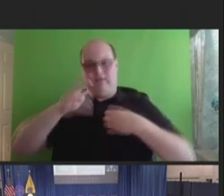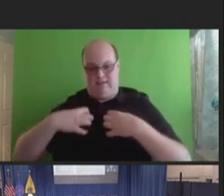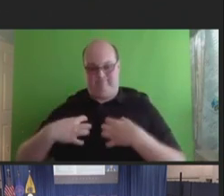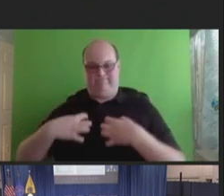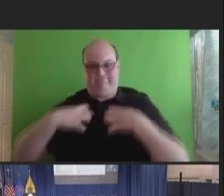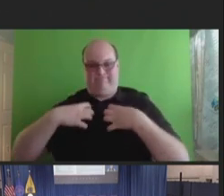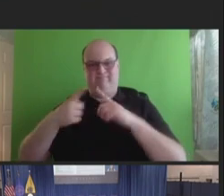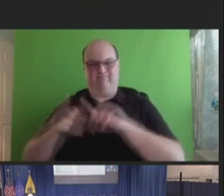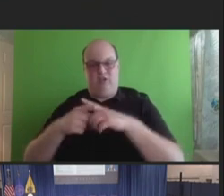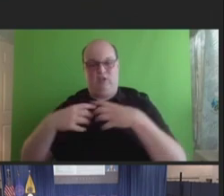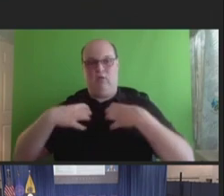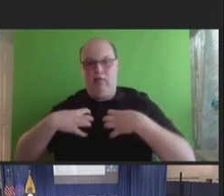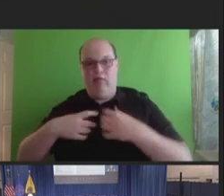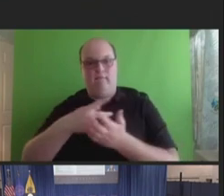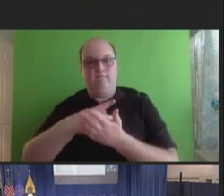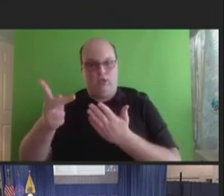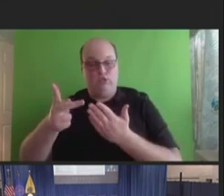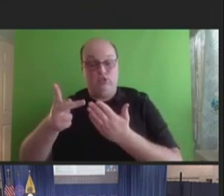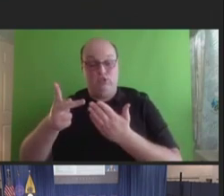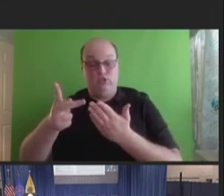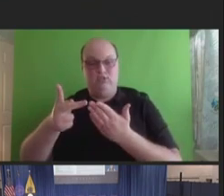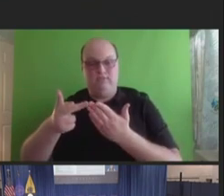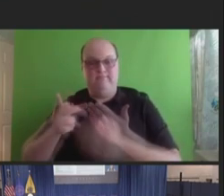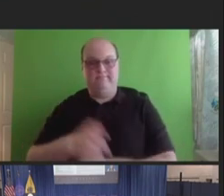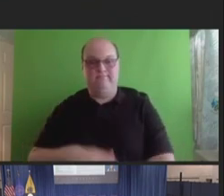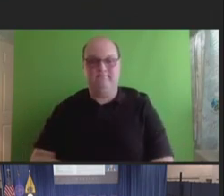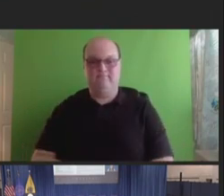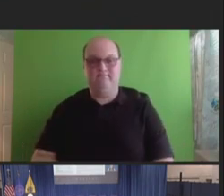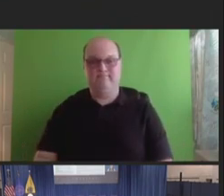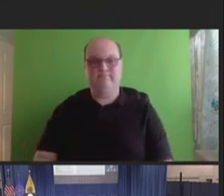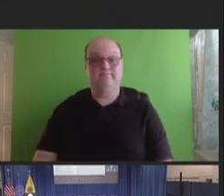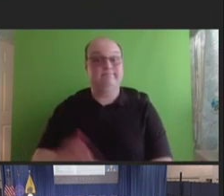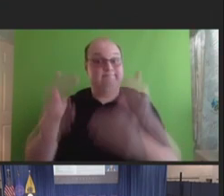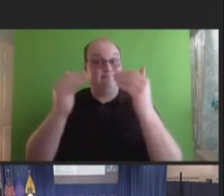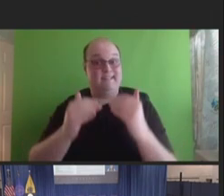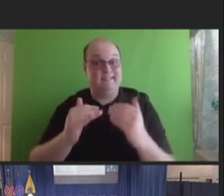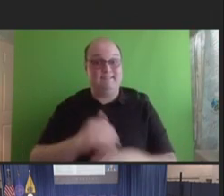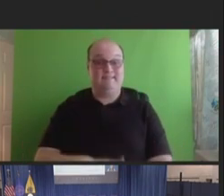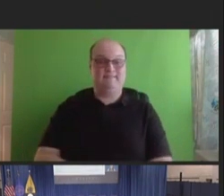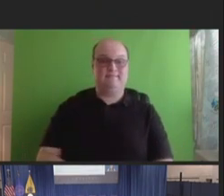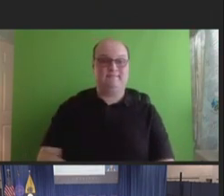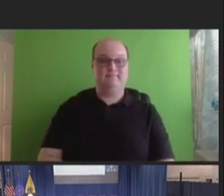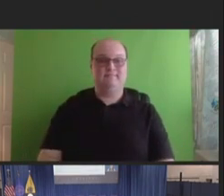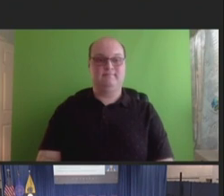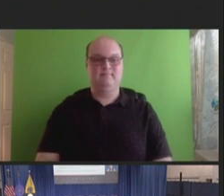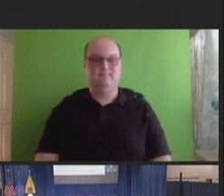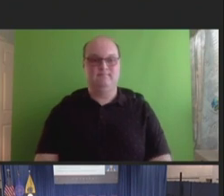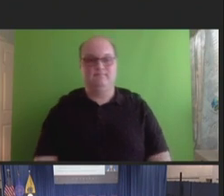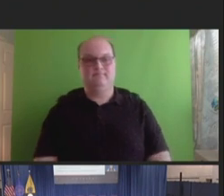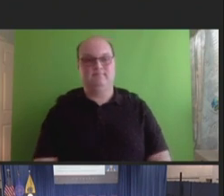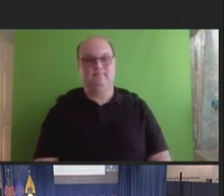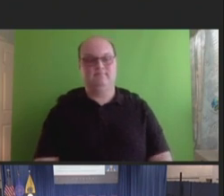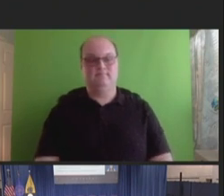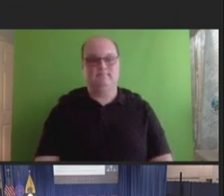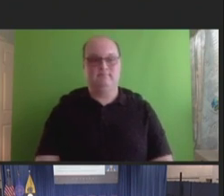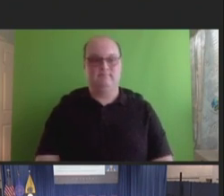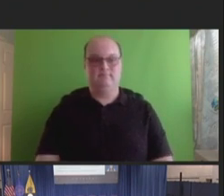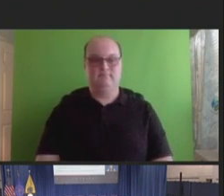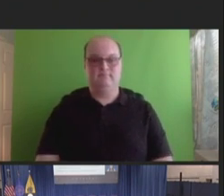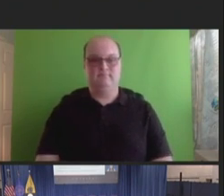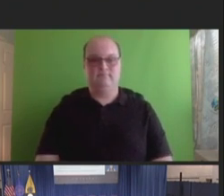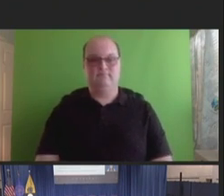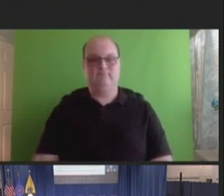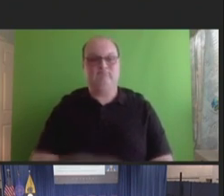failure. Next slide. This study had a number of limitations. First,